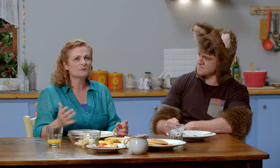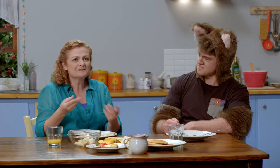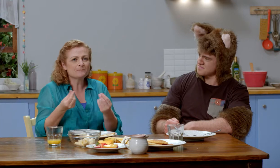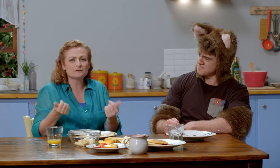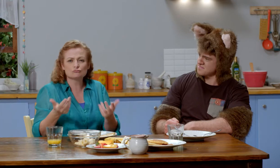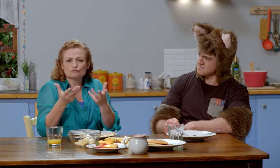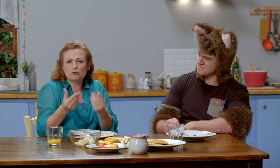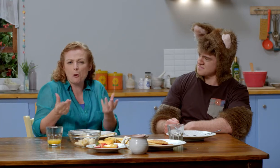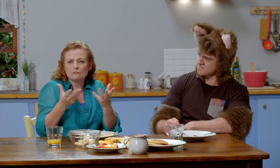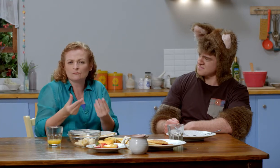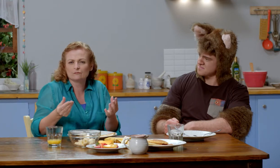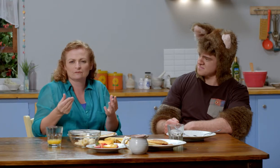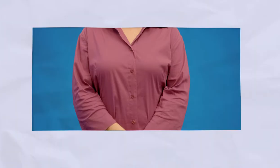Would you like something soft?